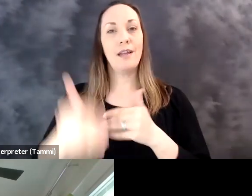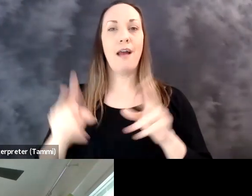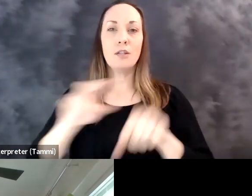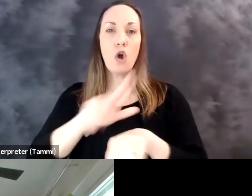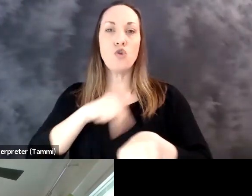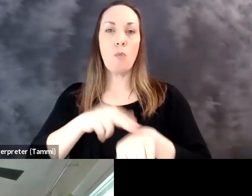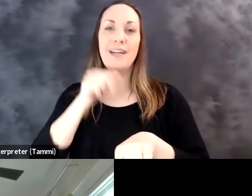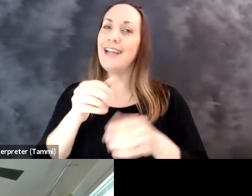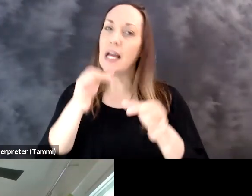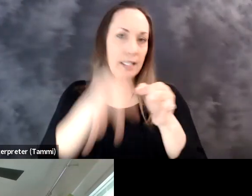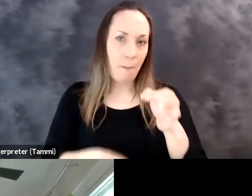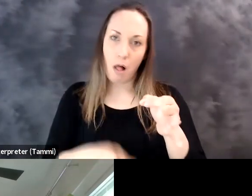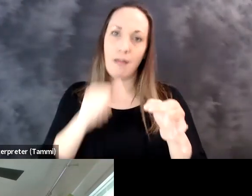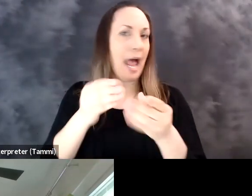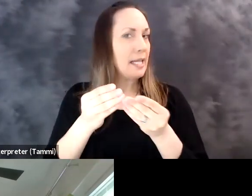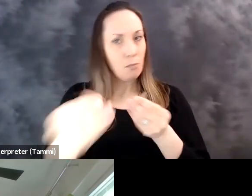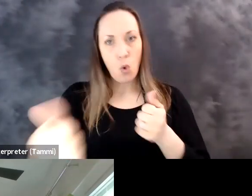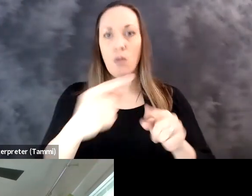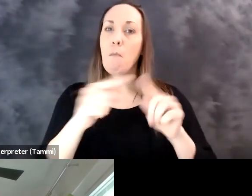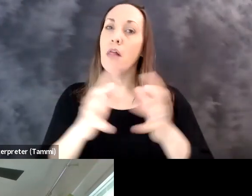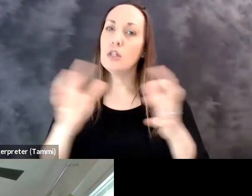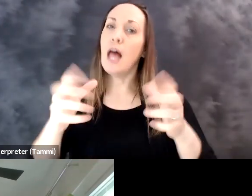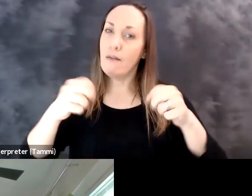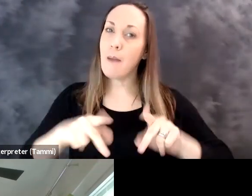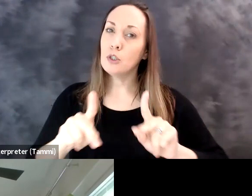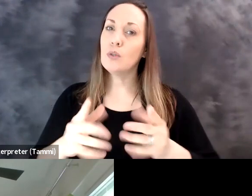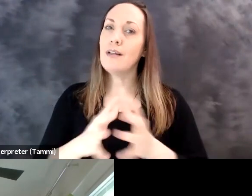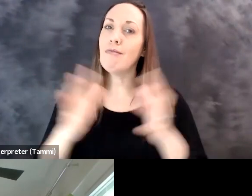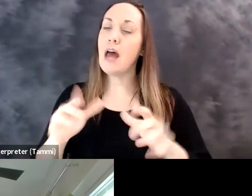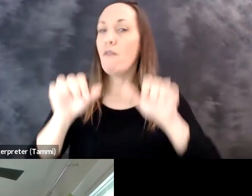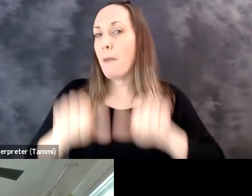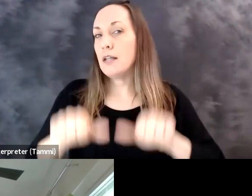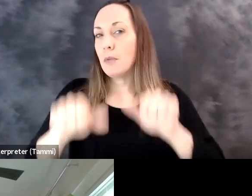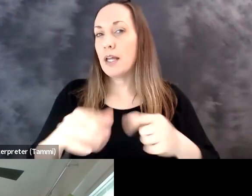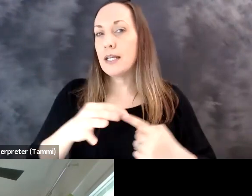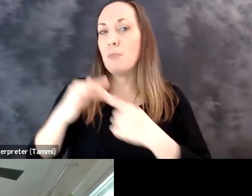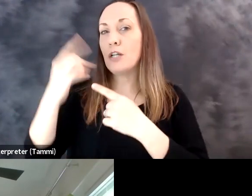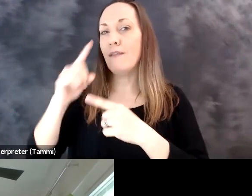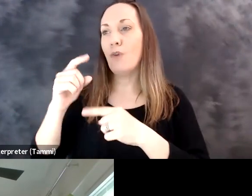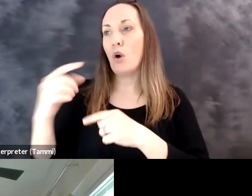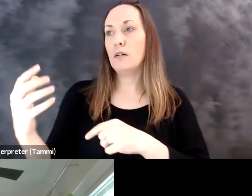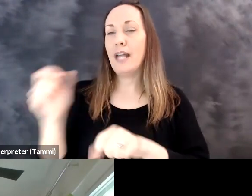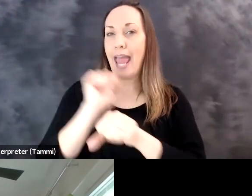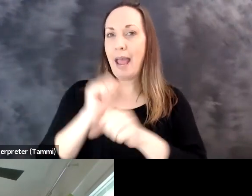with our clients on that next normal. It's not going to be smooth, it's not going to be simple, but there are a lot of opportunities, a lot of